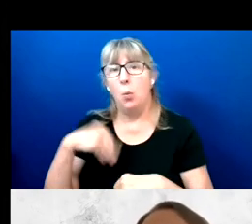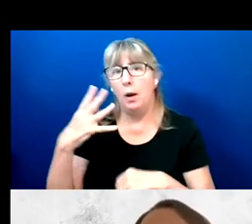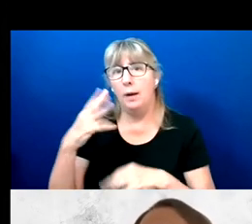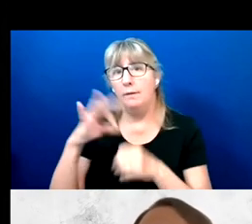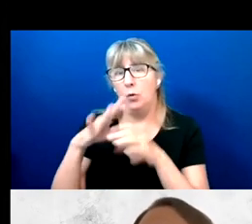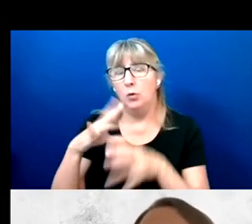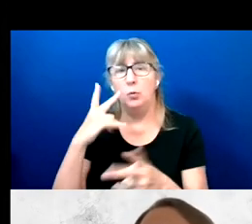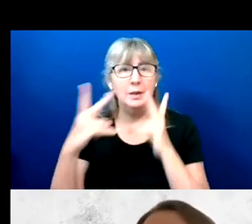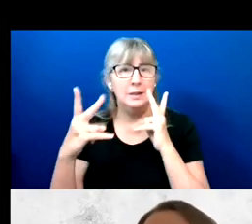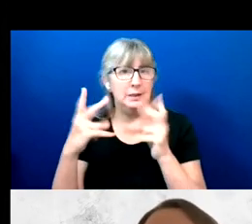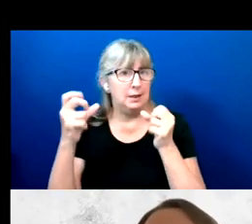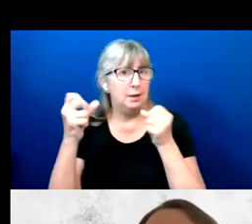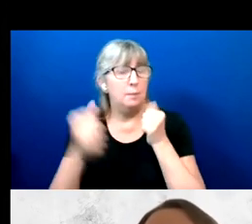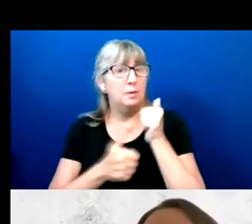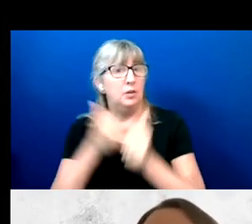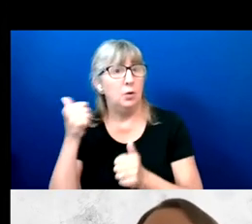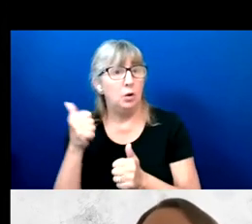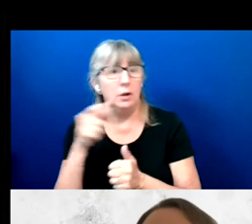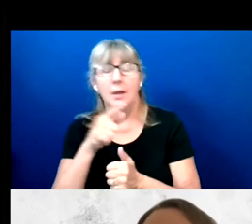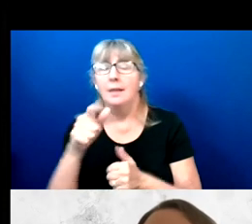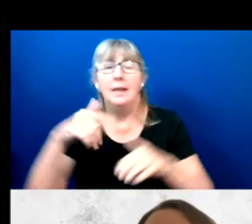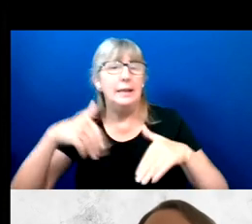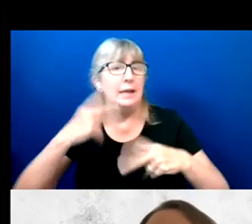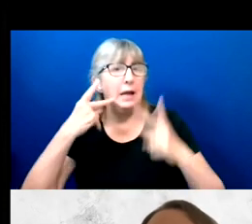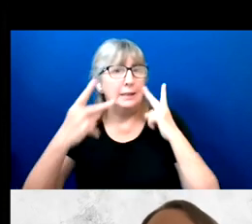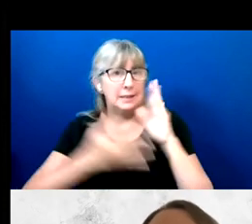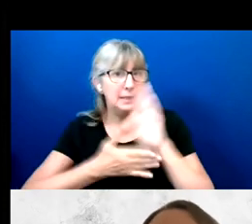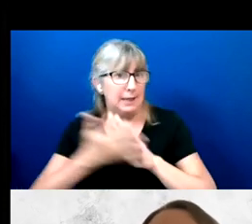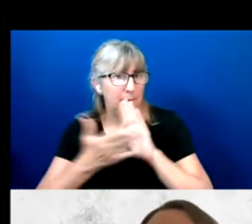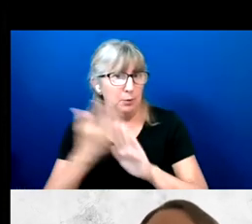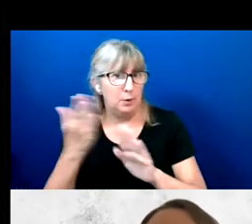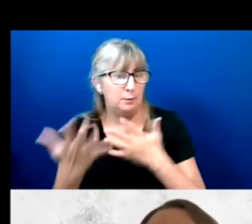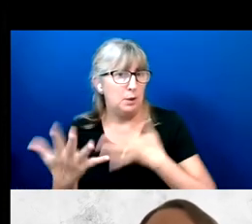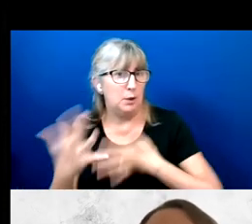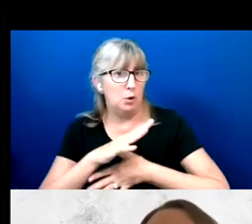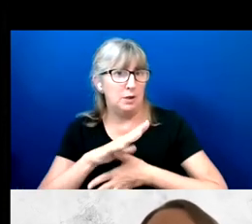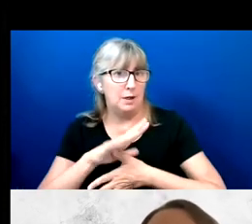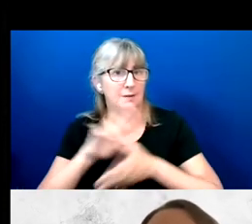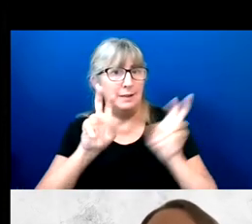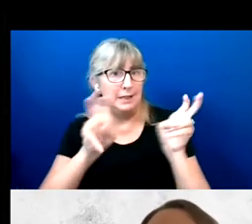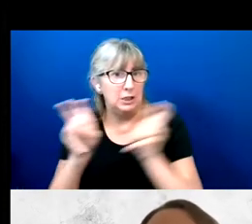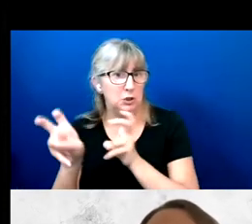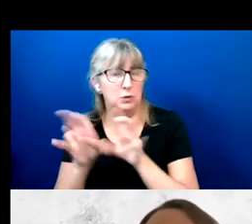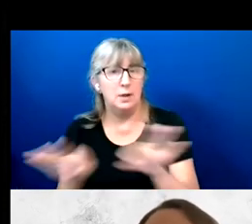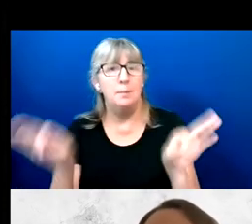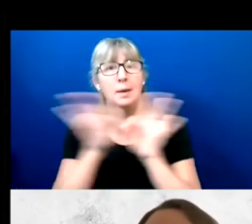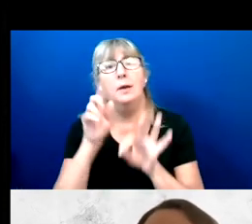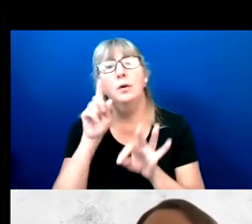saying they did not see the campaigns prioritizing the issues that matter to voters with disabilities.